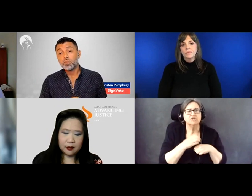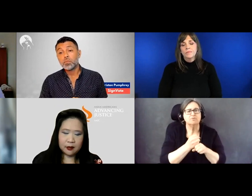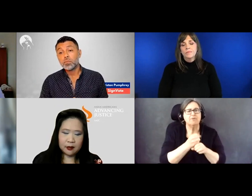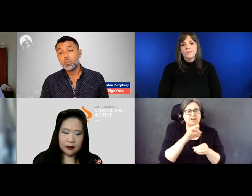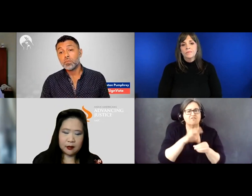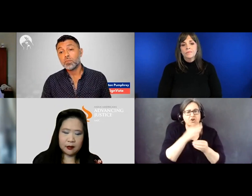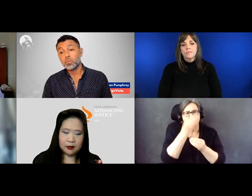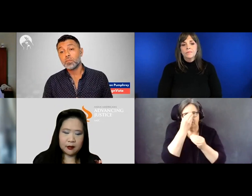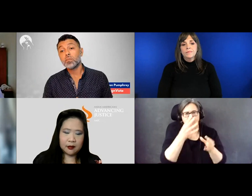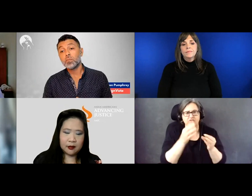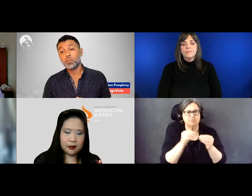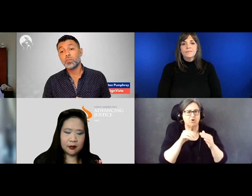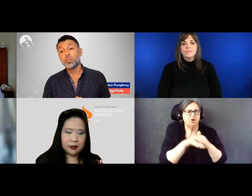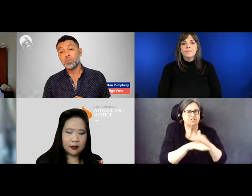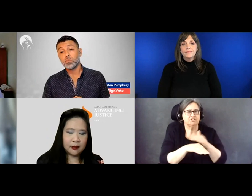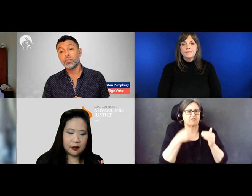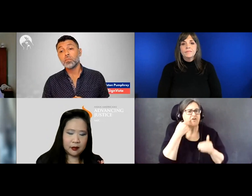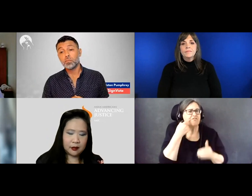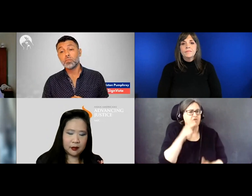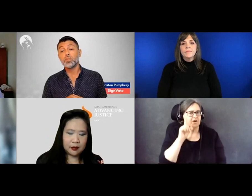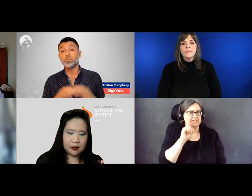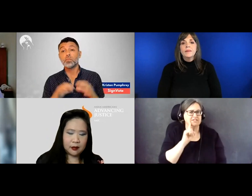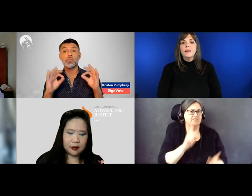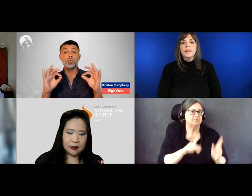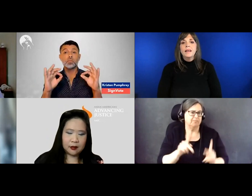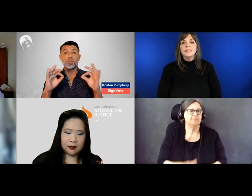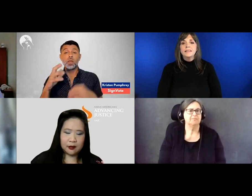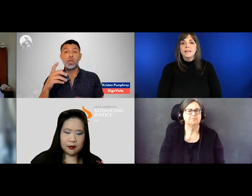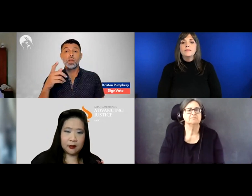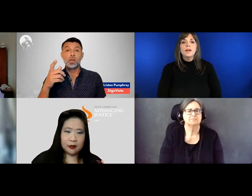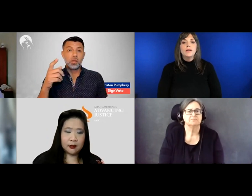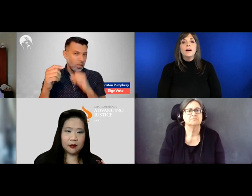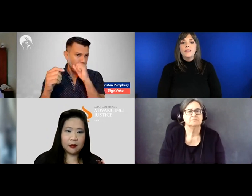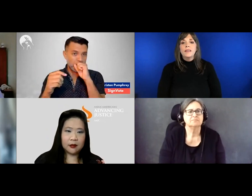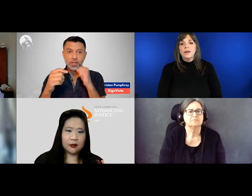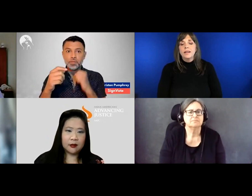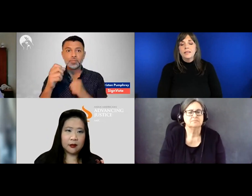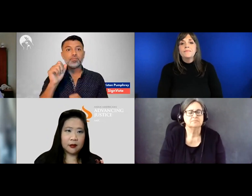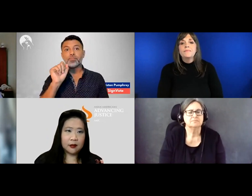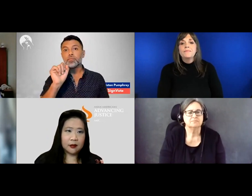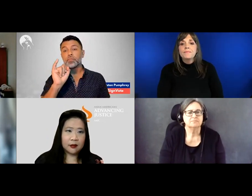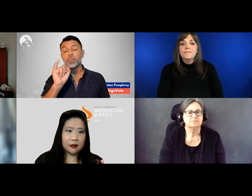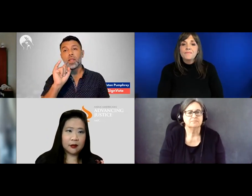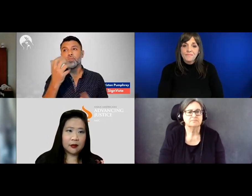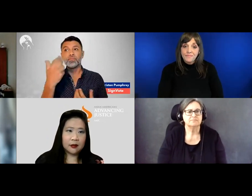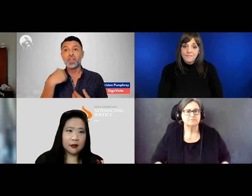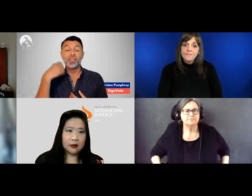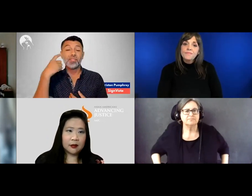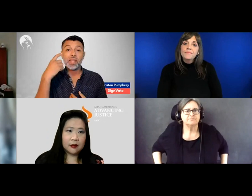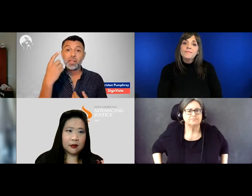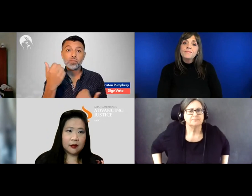more accessible to deaf folks? That's great.